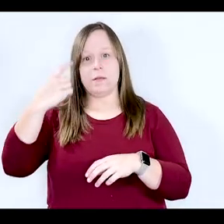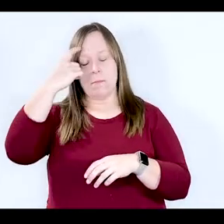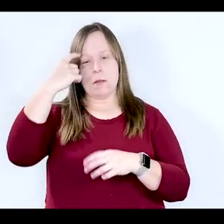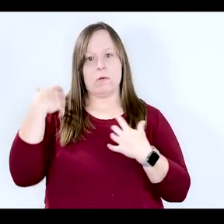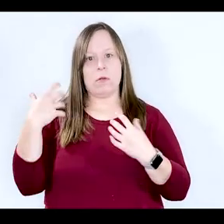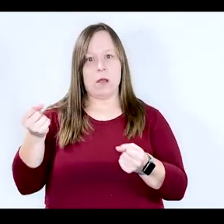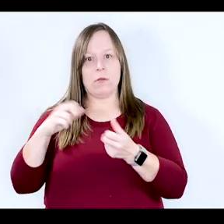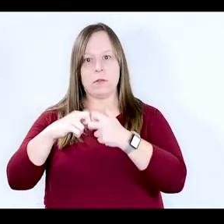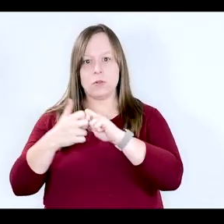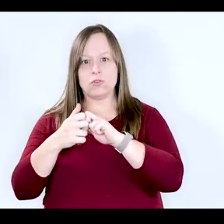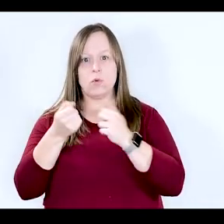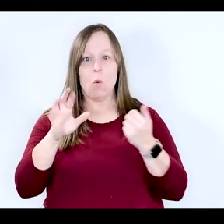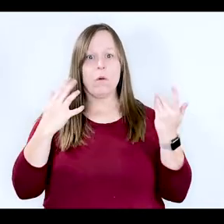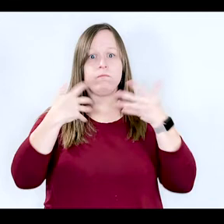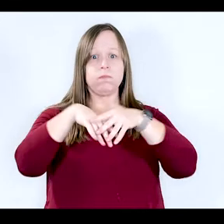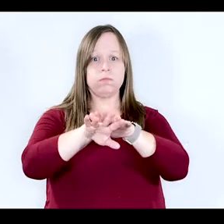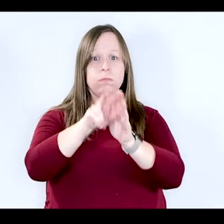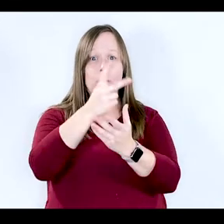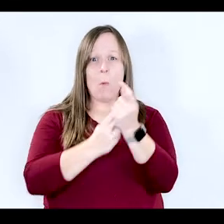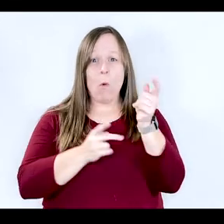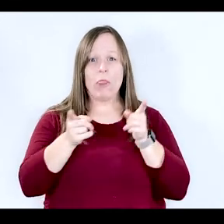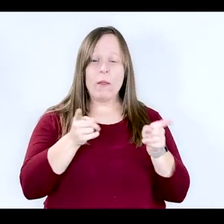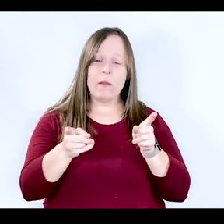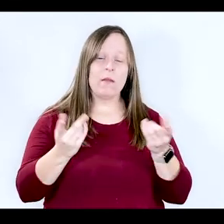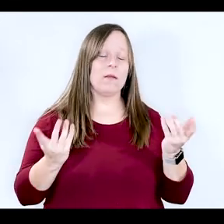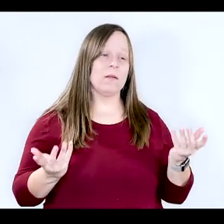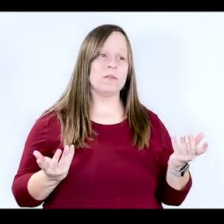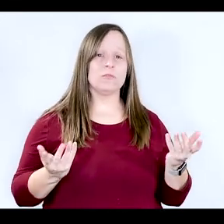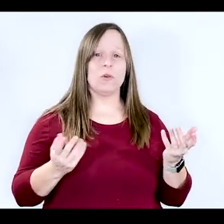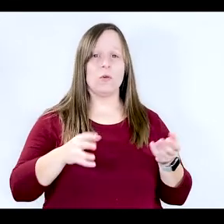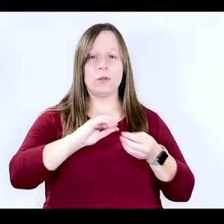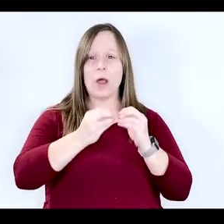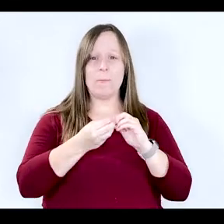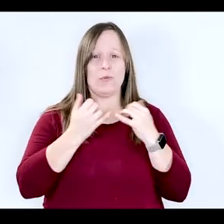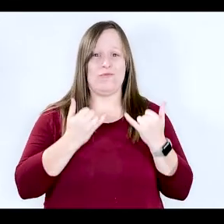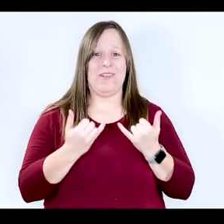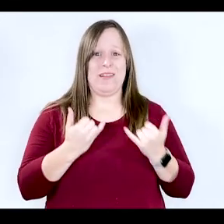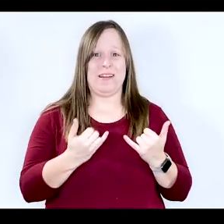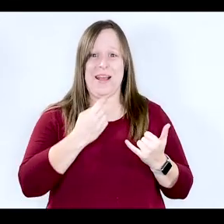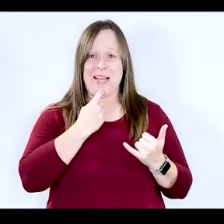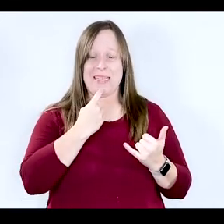issue, or has a combination of both. The numbers right now, we have